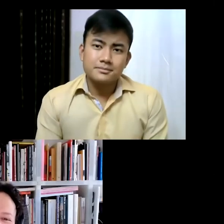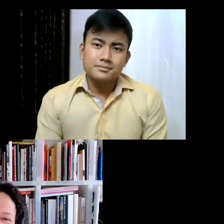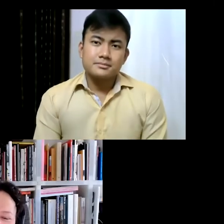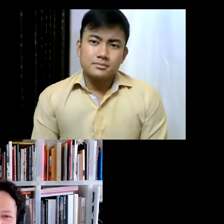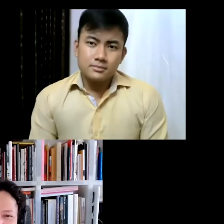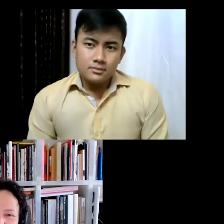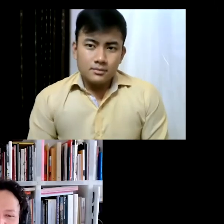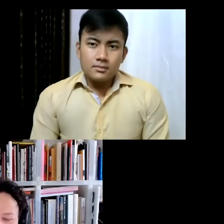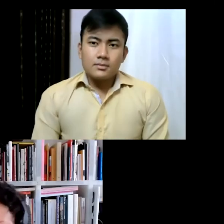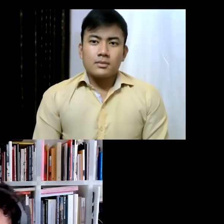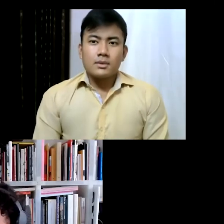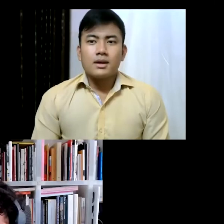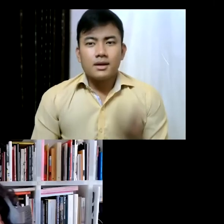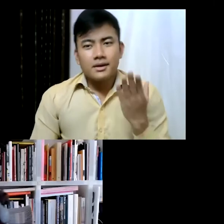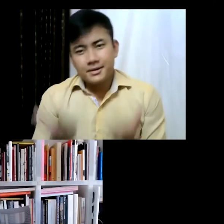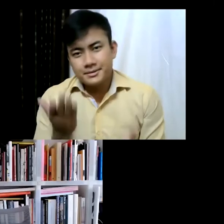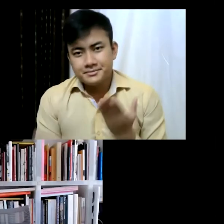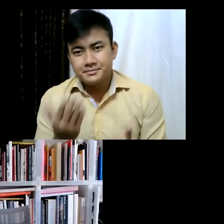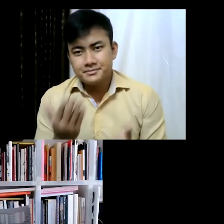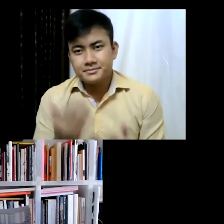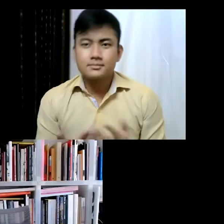After this... I mean I would love to come to India